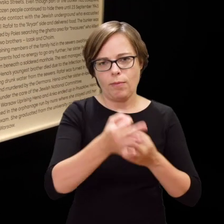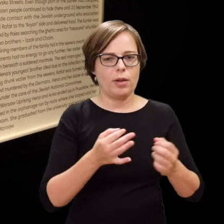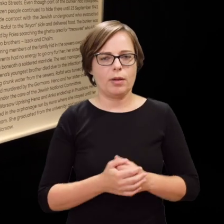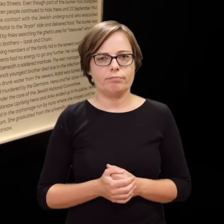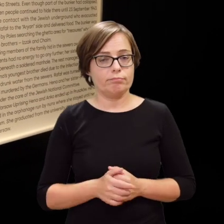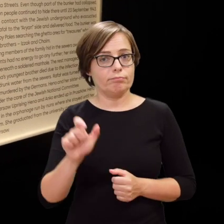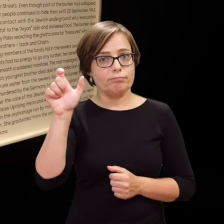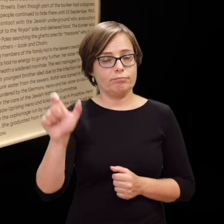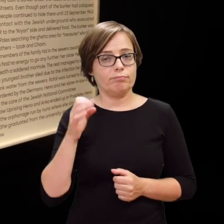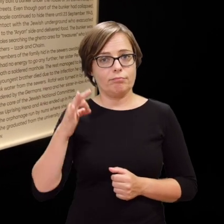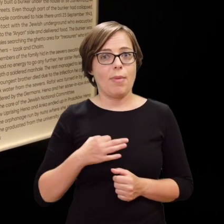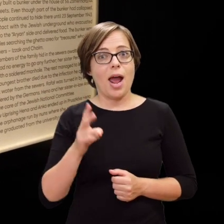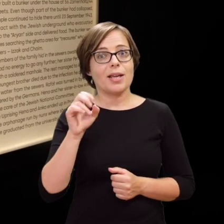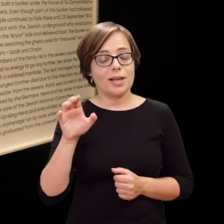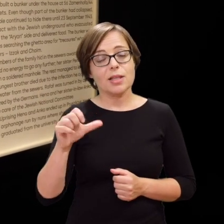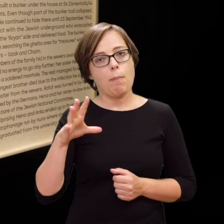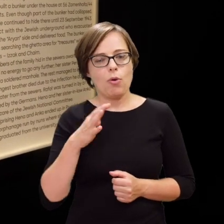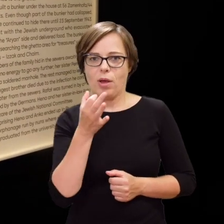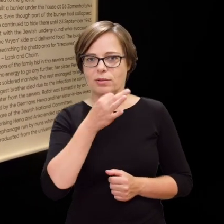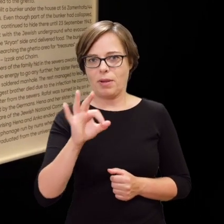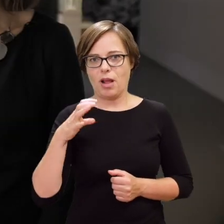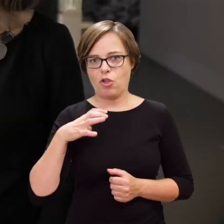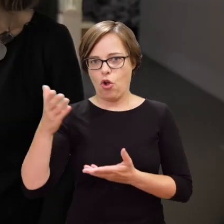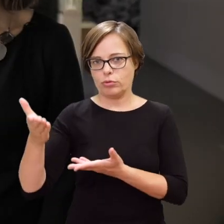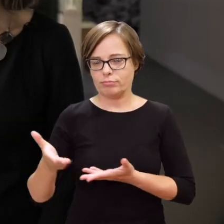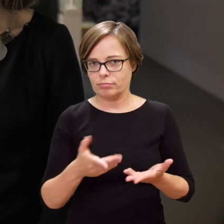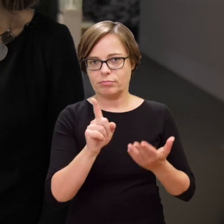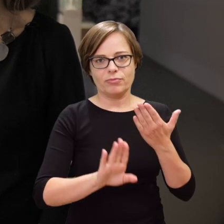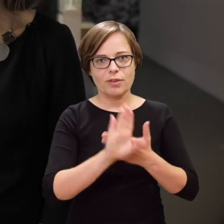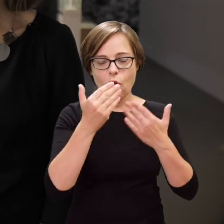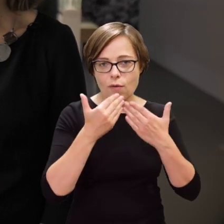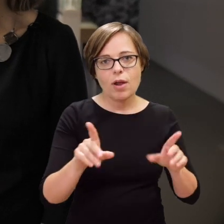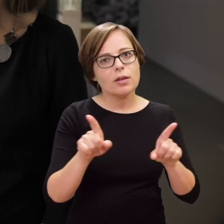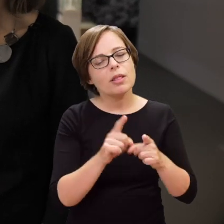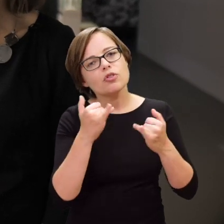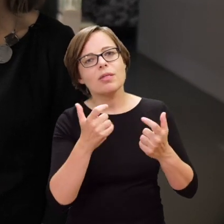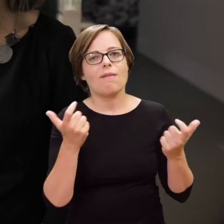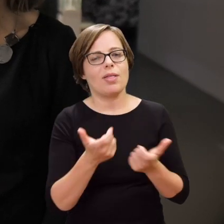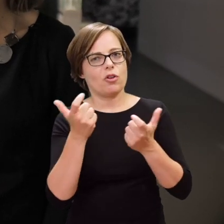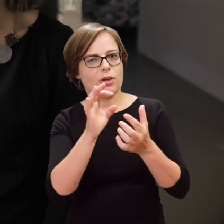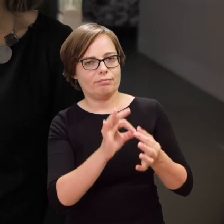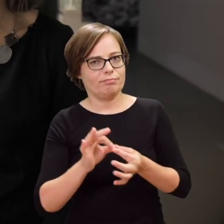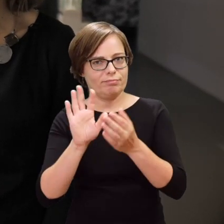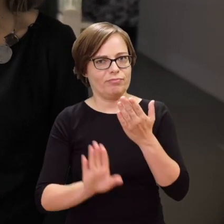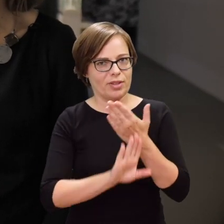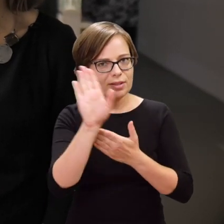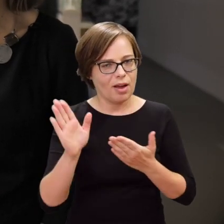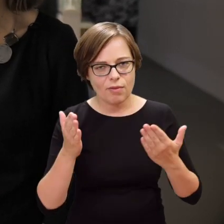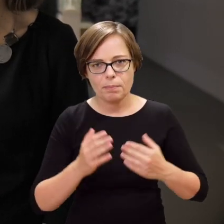She was a guest of honour during the exhibition opening as well as other events which accompany the exhibition.